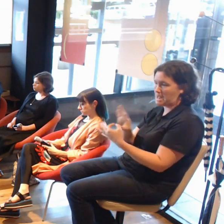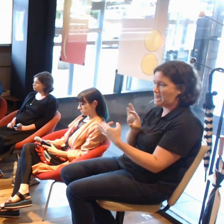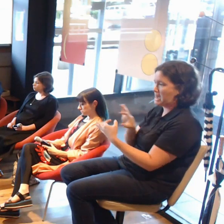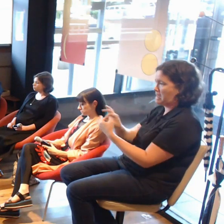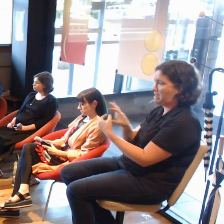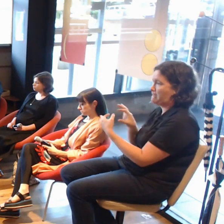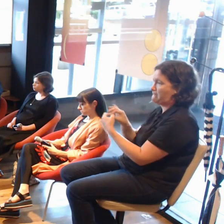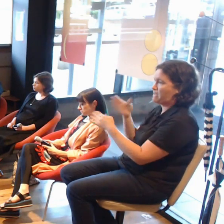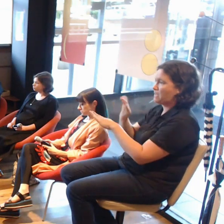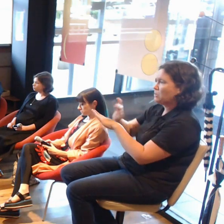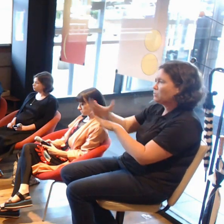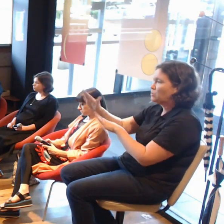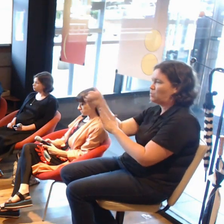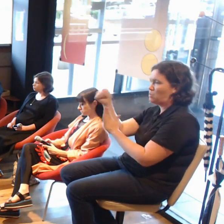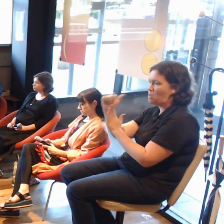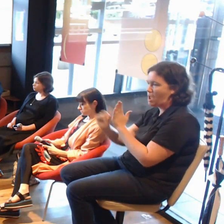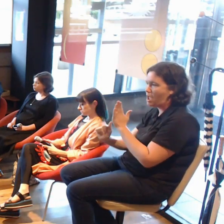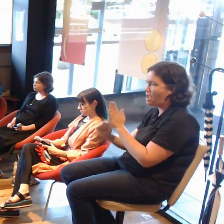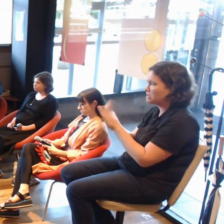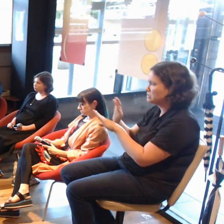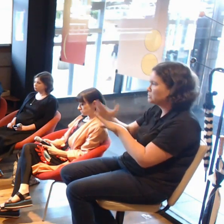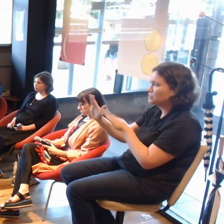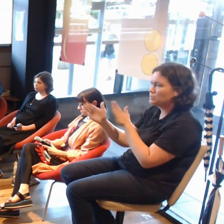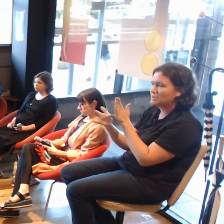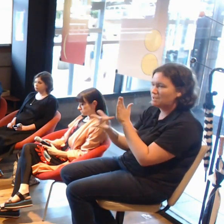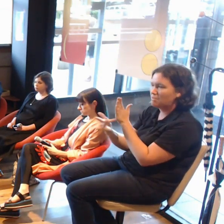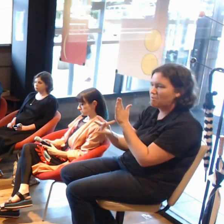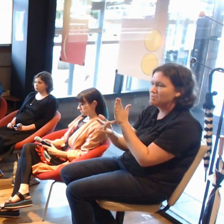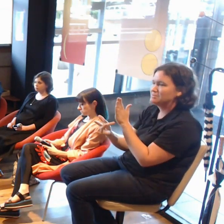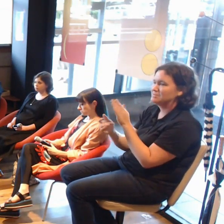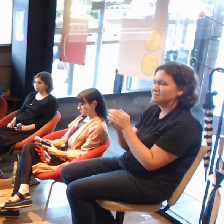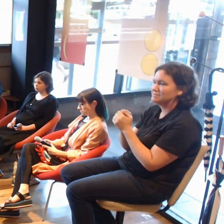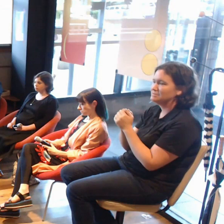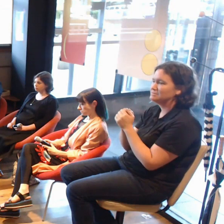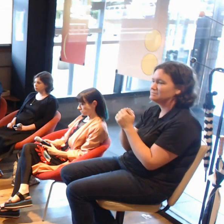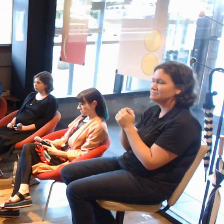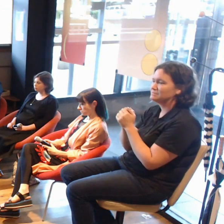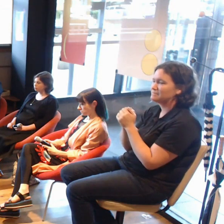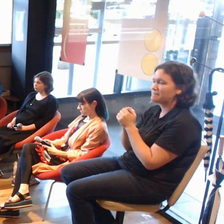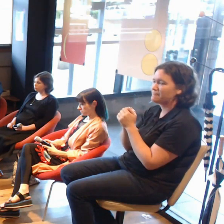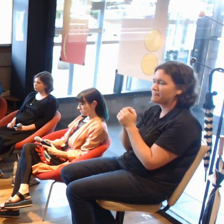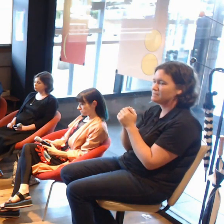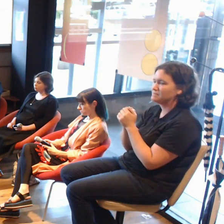particularly in the case of what he's going to talk about tonight in the pursuit of his practise.